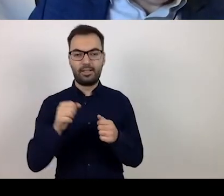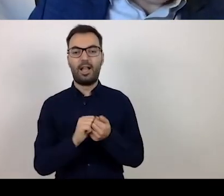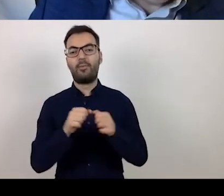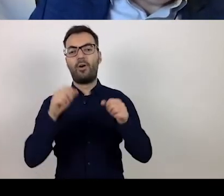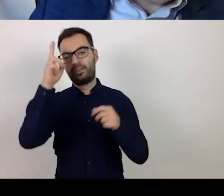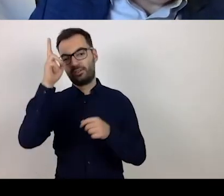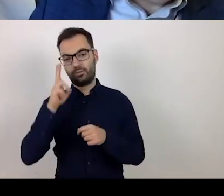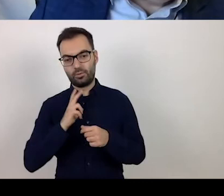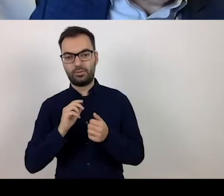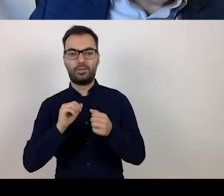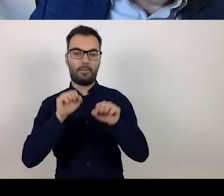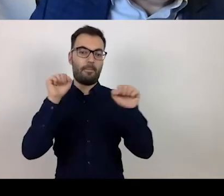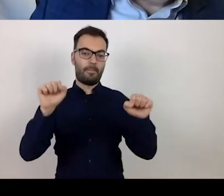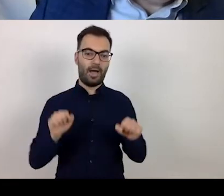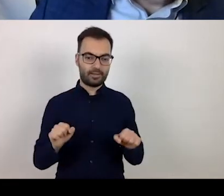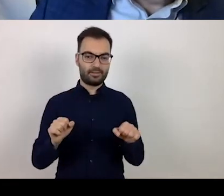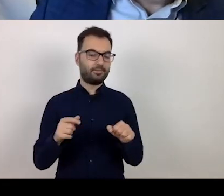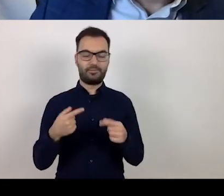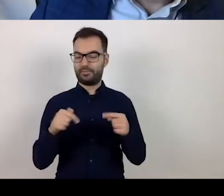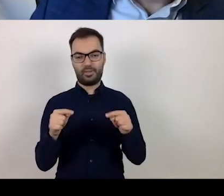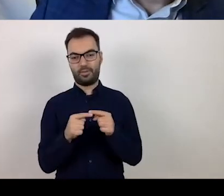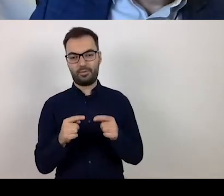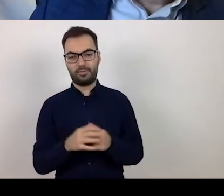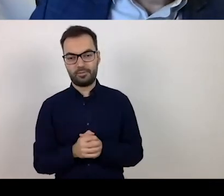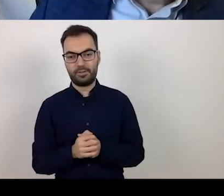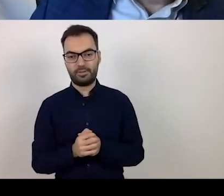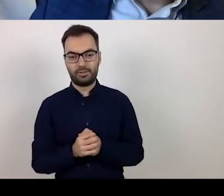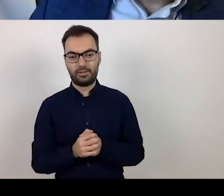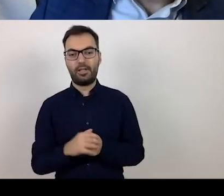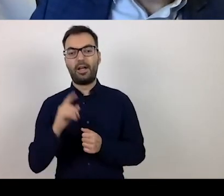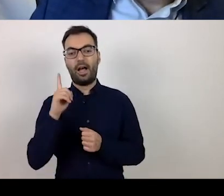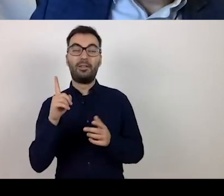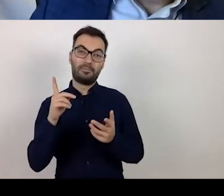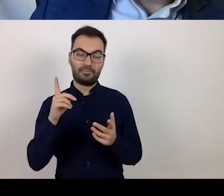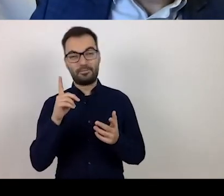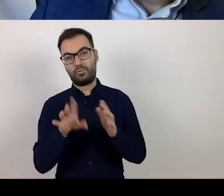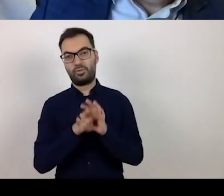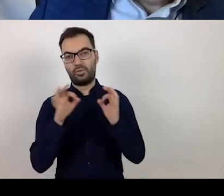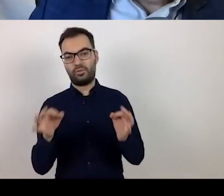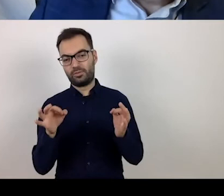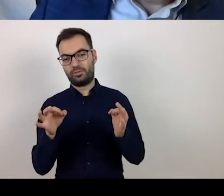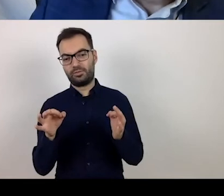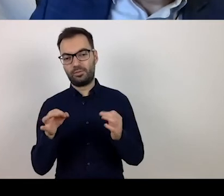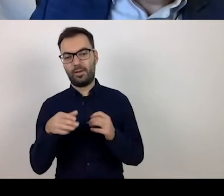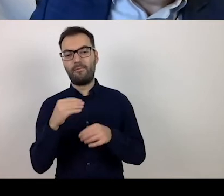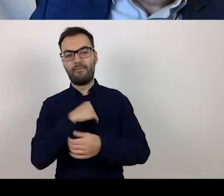However, so far in the Warmińsko-Mazurskie voivodship